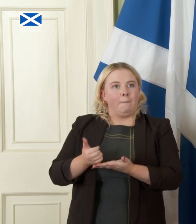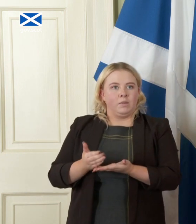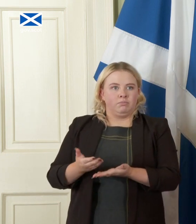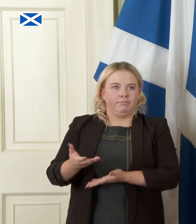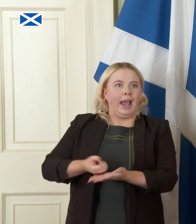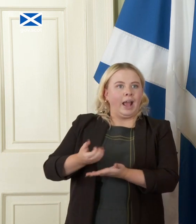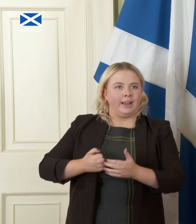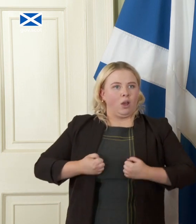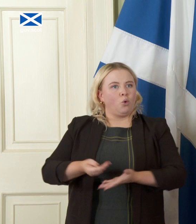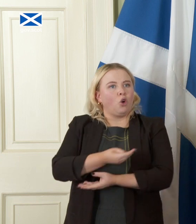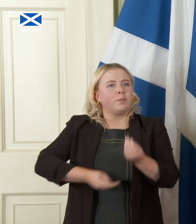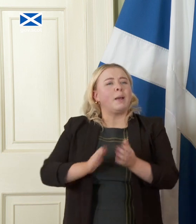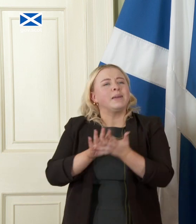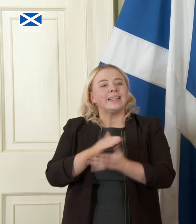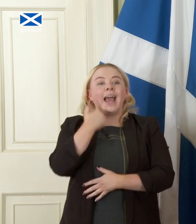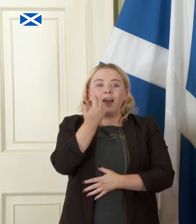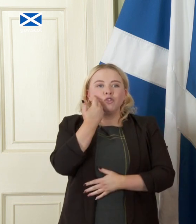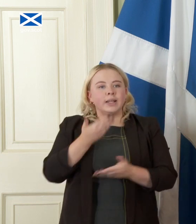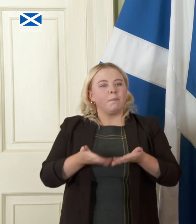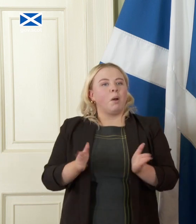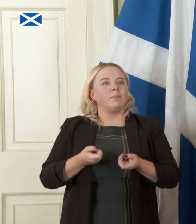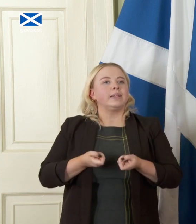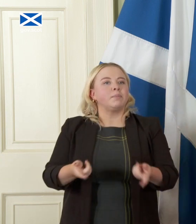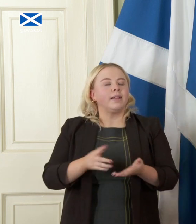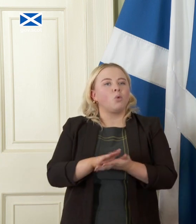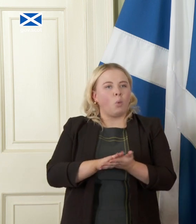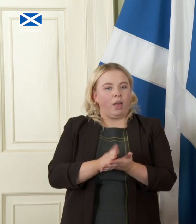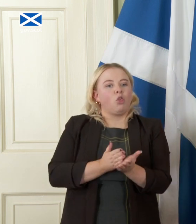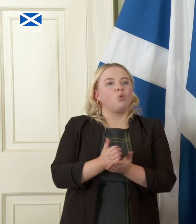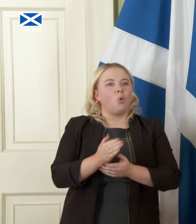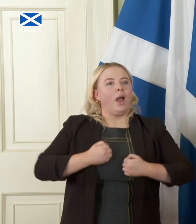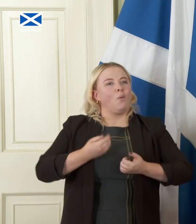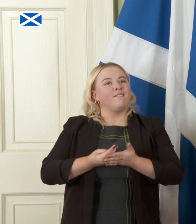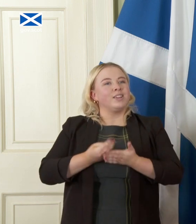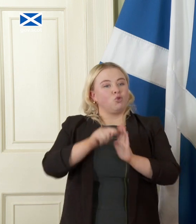public spending will operate within the fiscal rules we set and these fiscal rules as they are